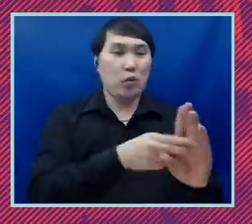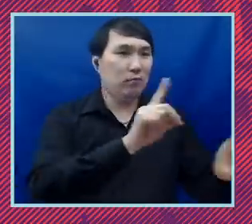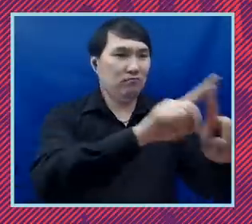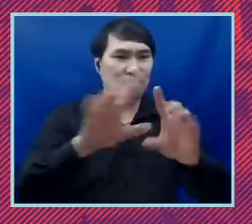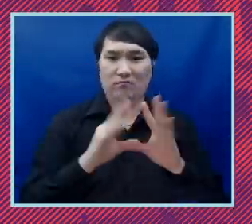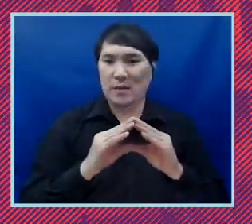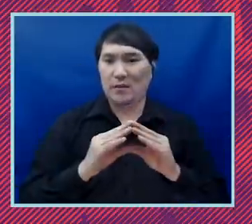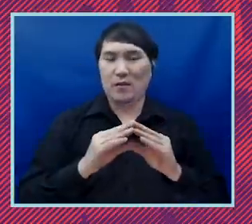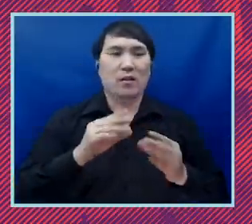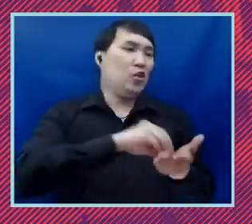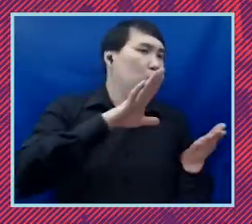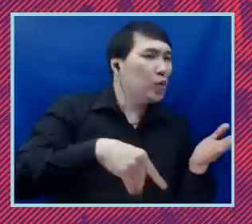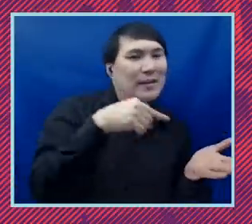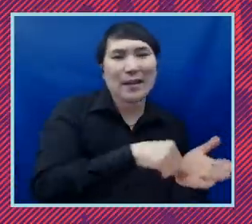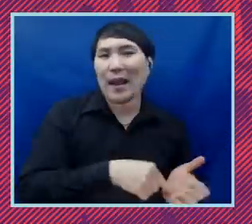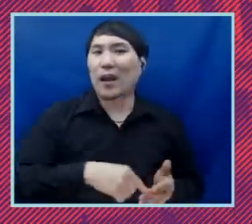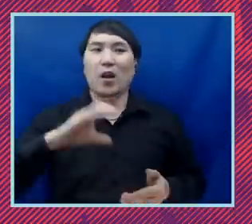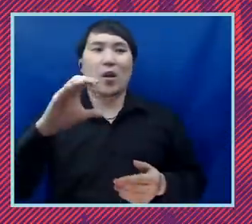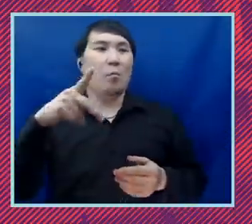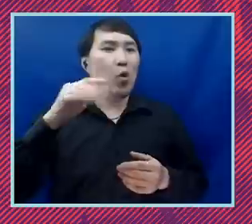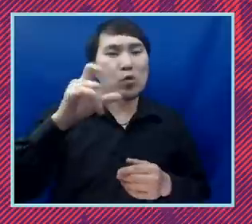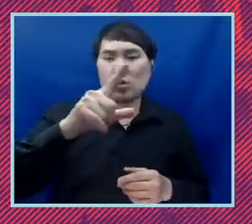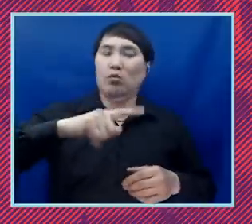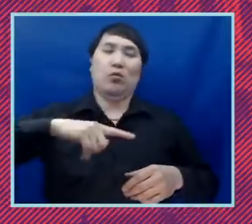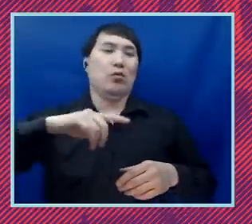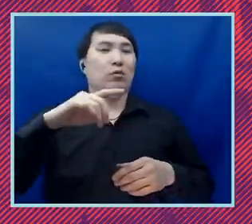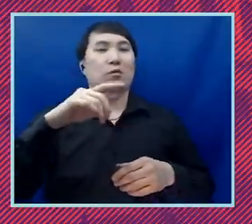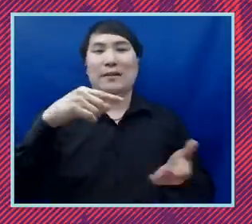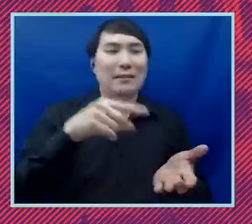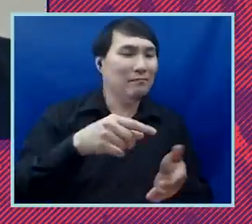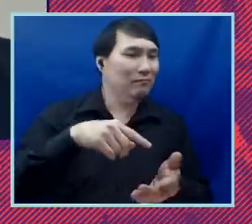issues student debt postal banking the child tax credit the thing that i hear the most from our